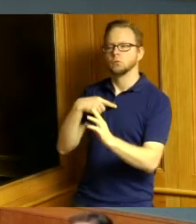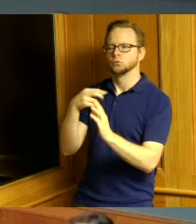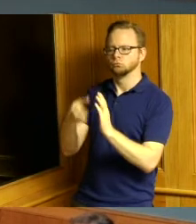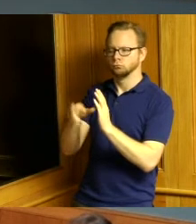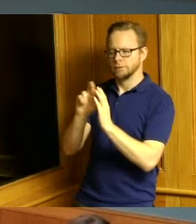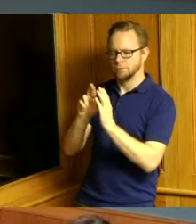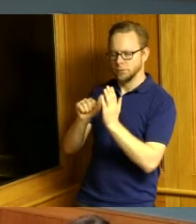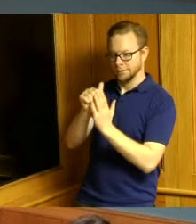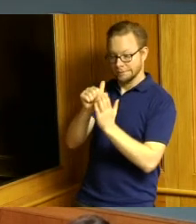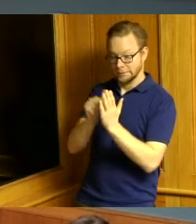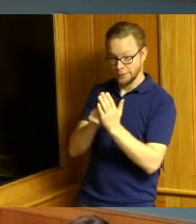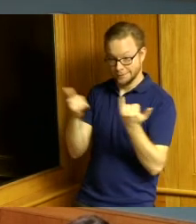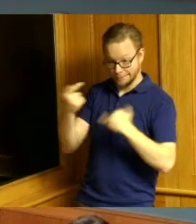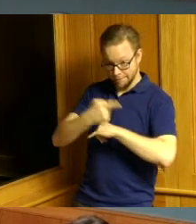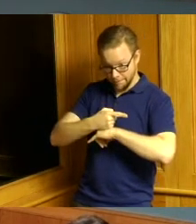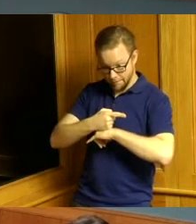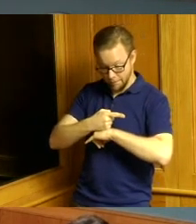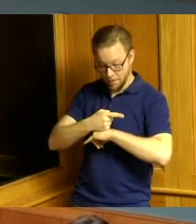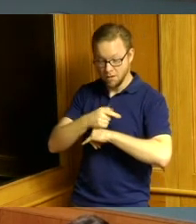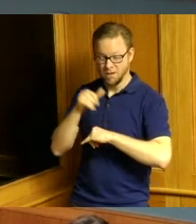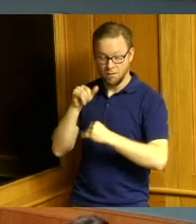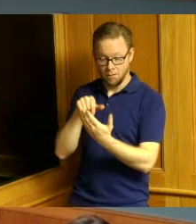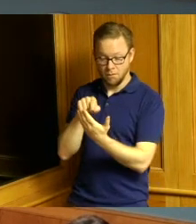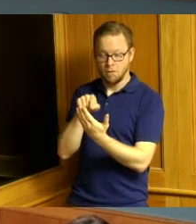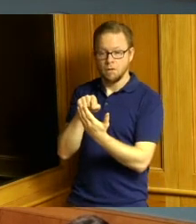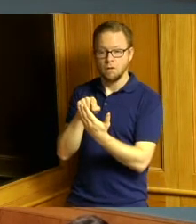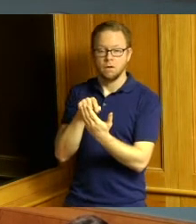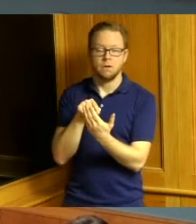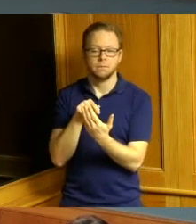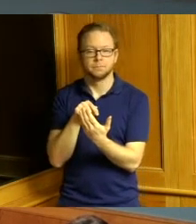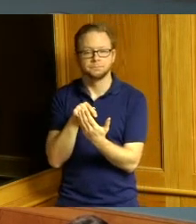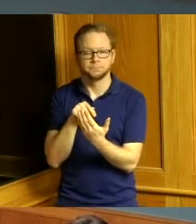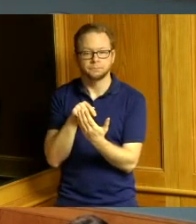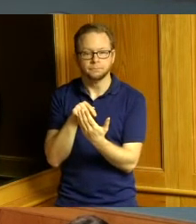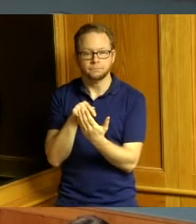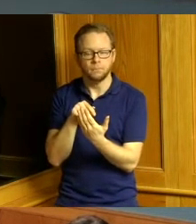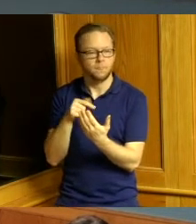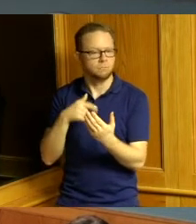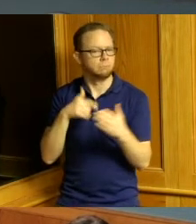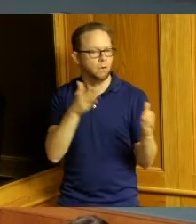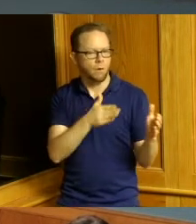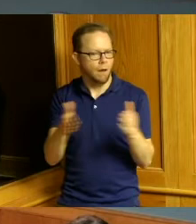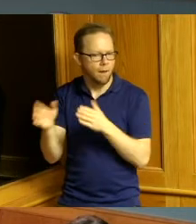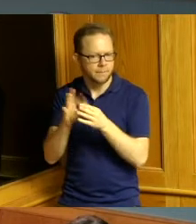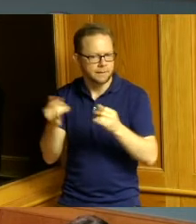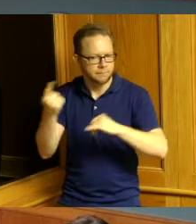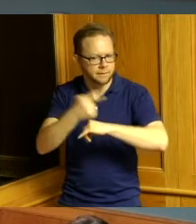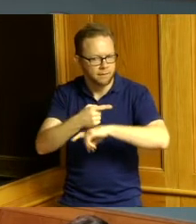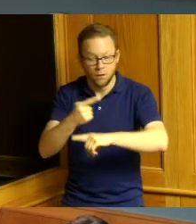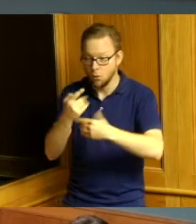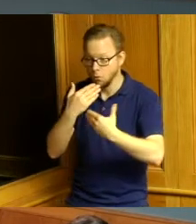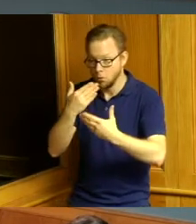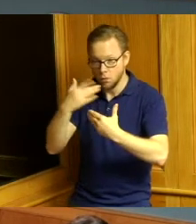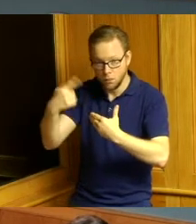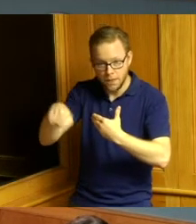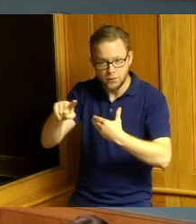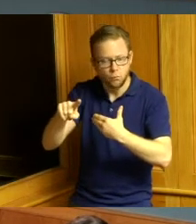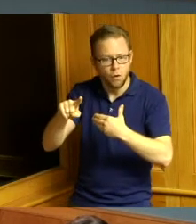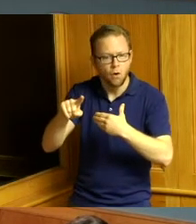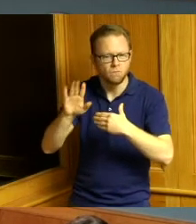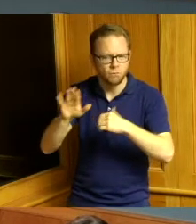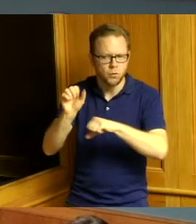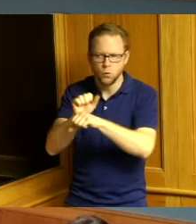because I was going to speak today and thank you all for your work for solid waste but I felt